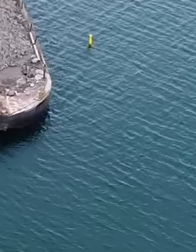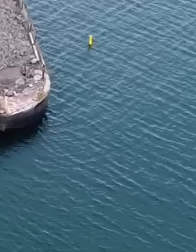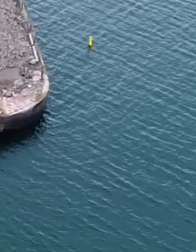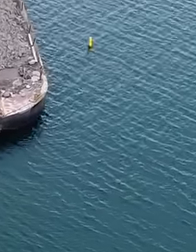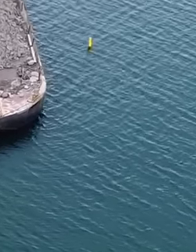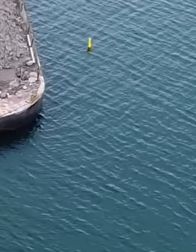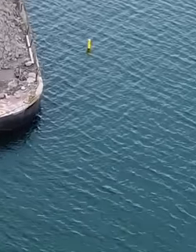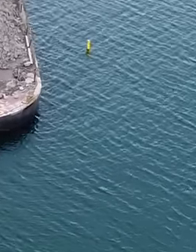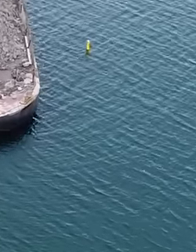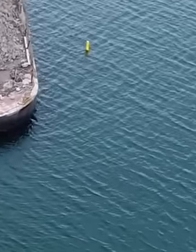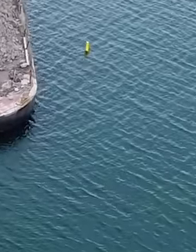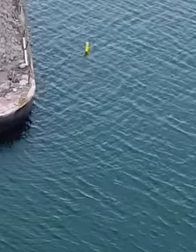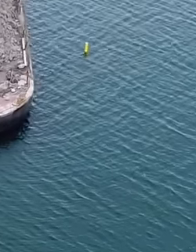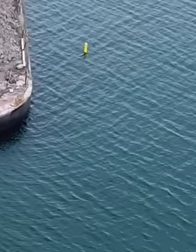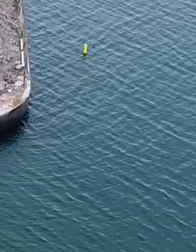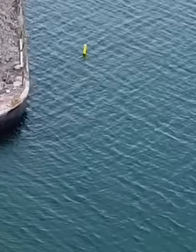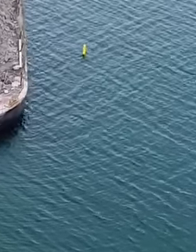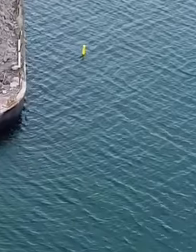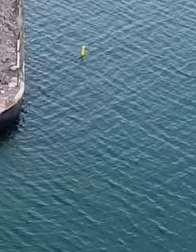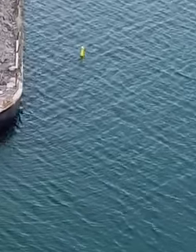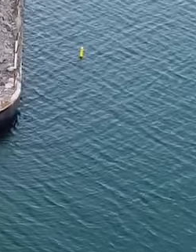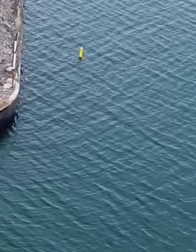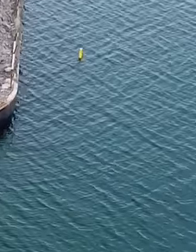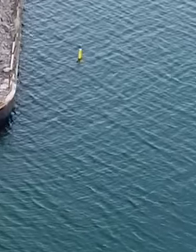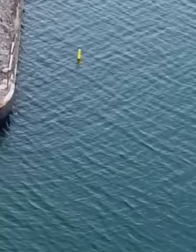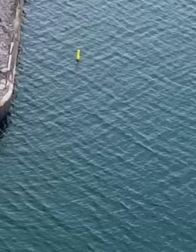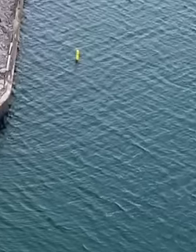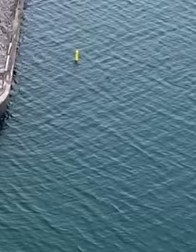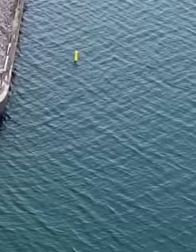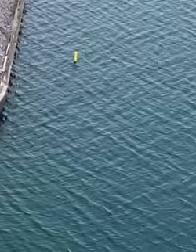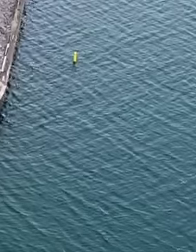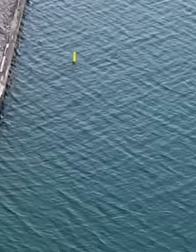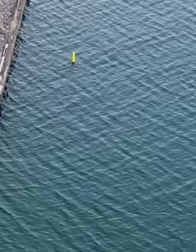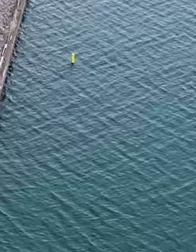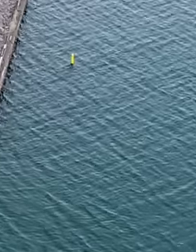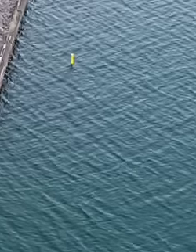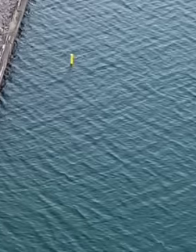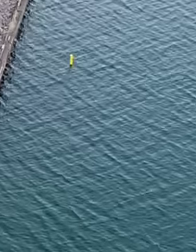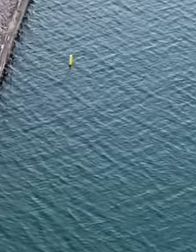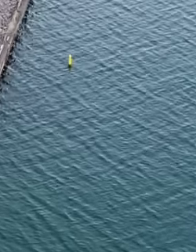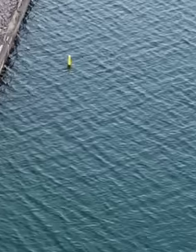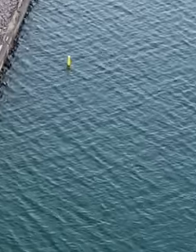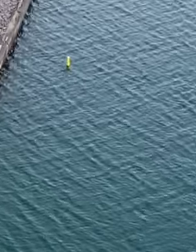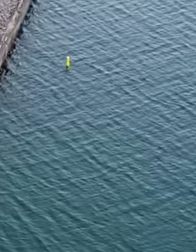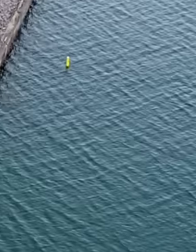cotes in the area then, of which at least three are completely destroyed, the next one